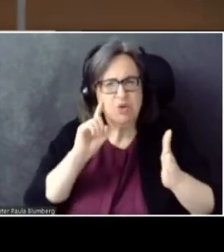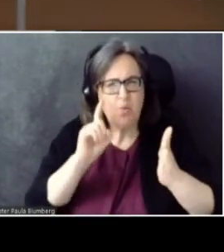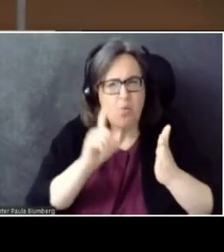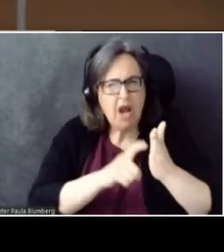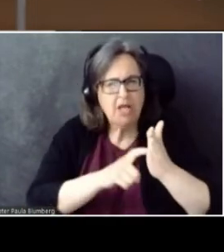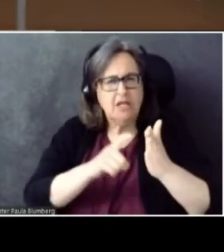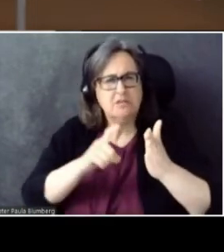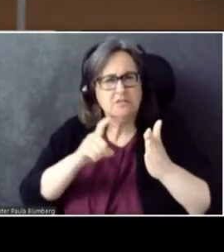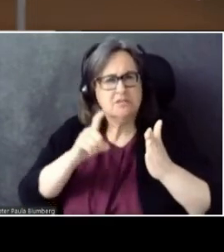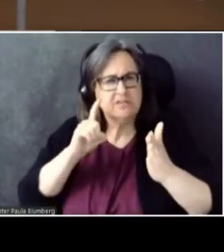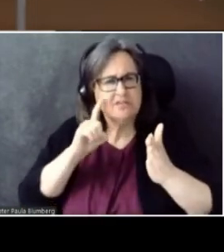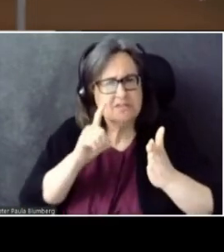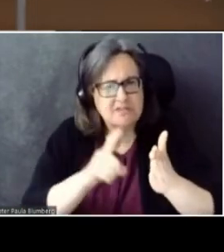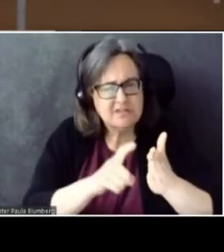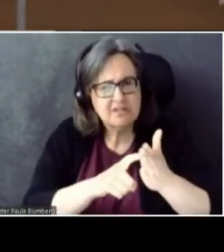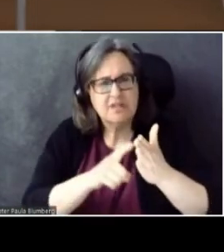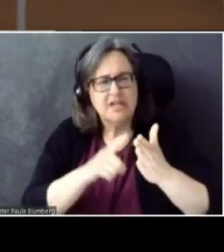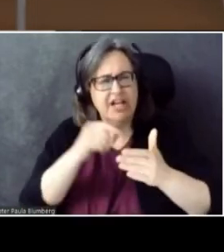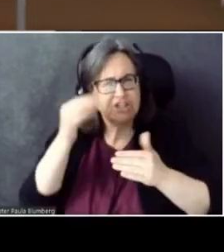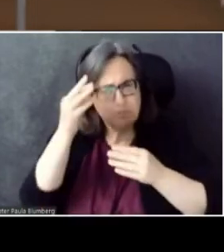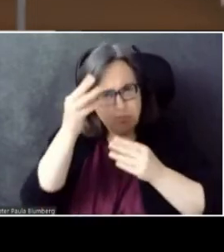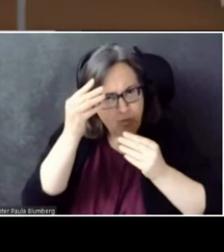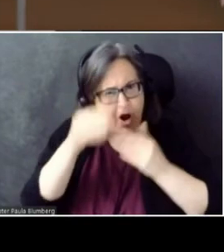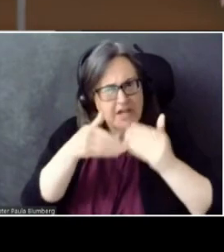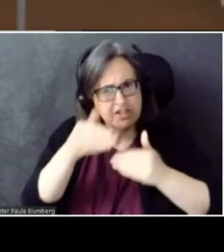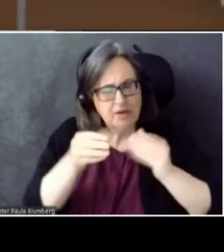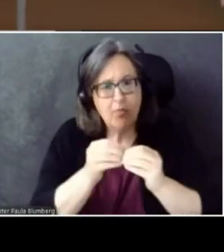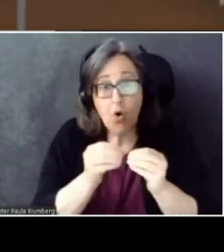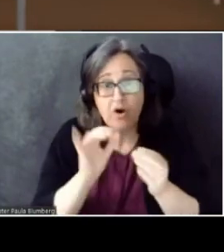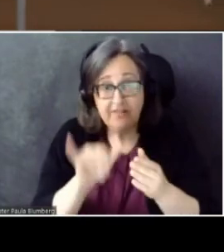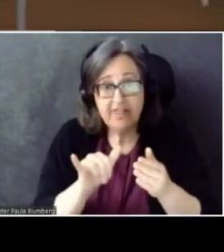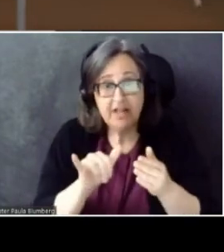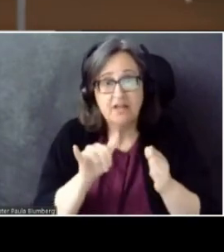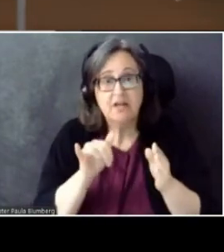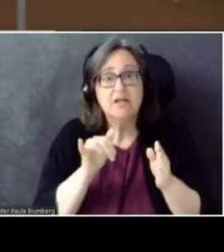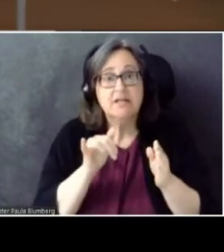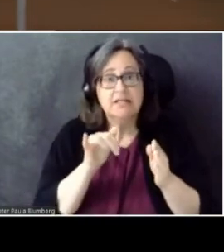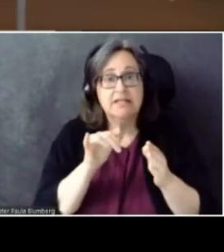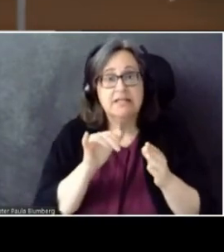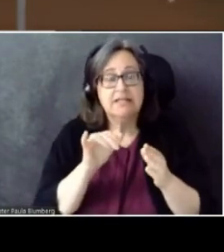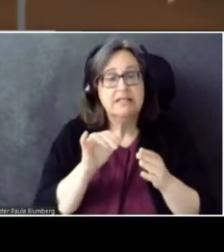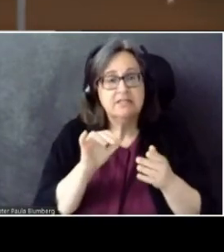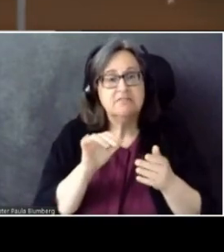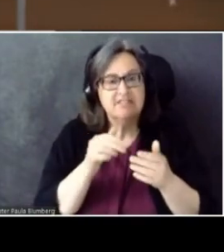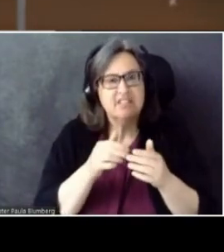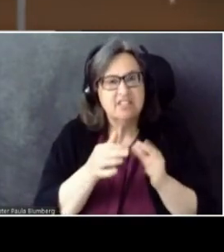After it's processed more of the text, is that on by default? Or are those different API calls for, like...